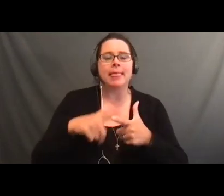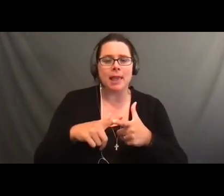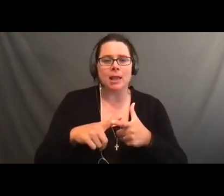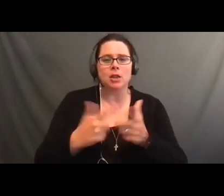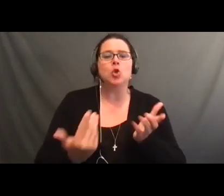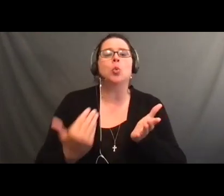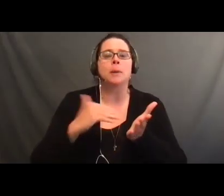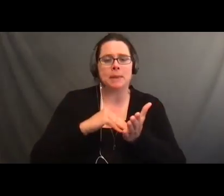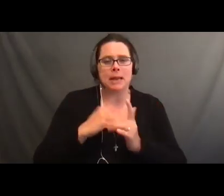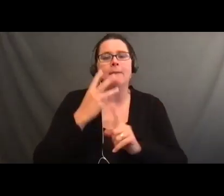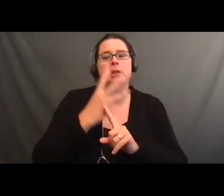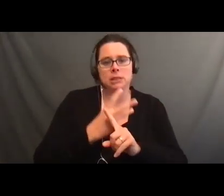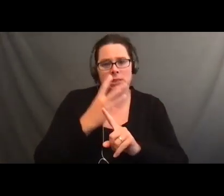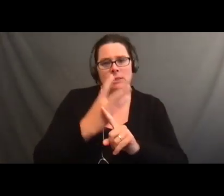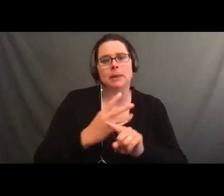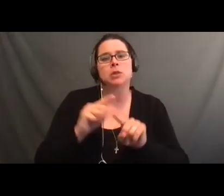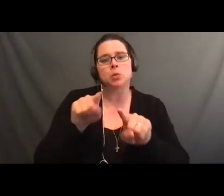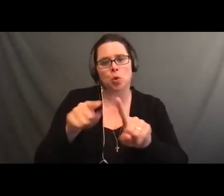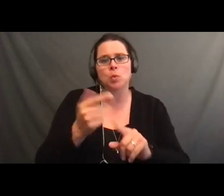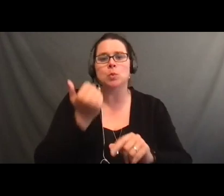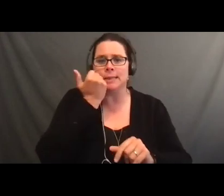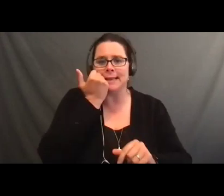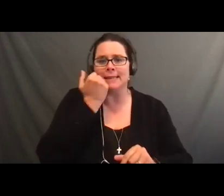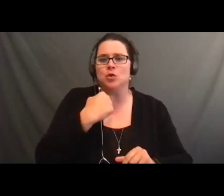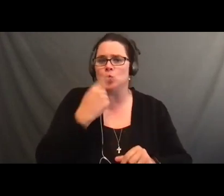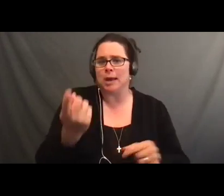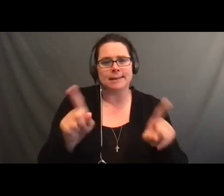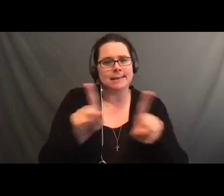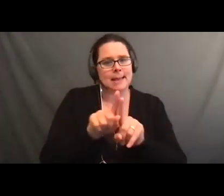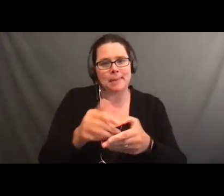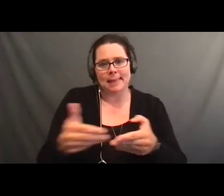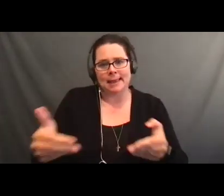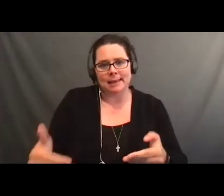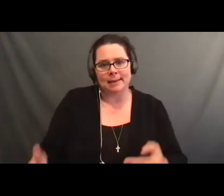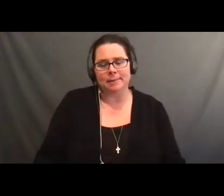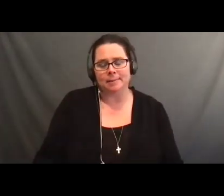About 11 or 12 pounds. >> Austin: 11 or 12 pounds.